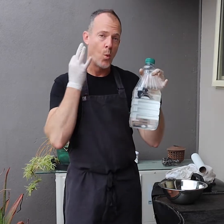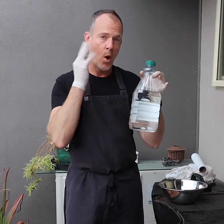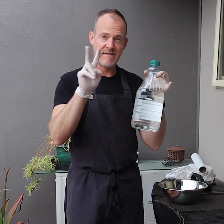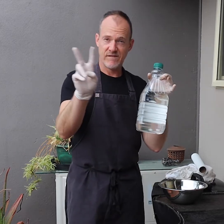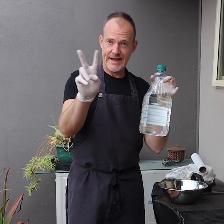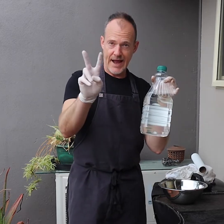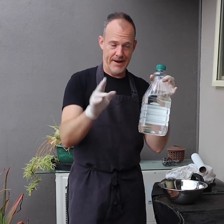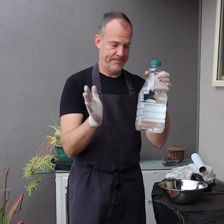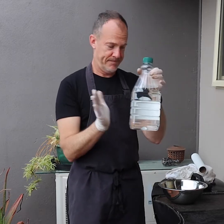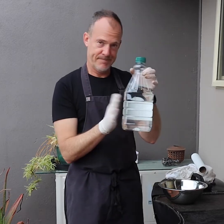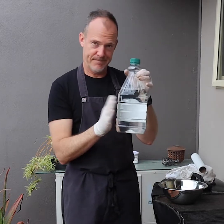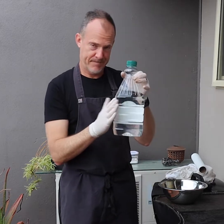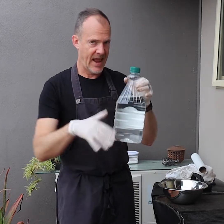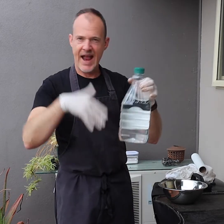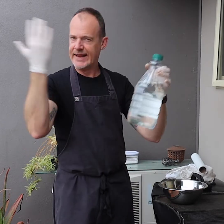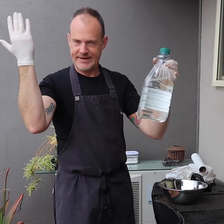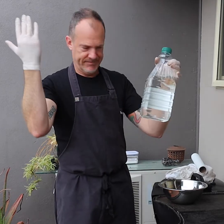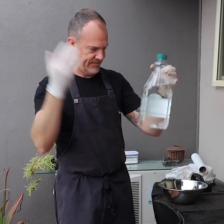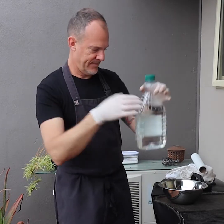Now, with any brand of white vinegar,